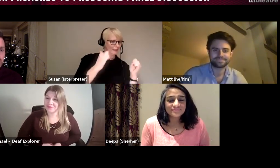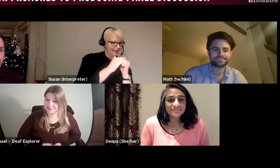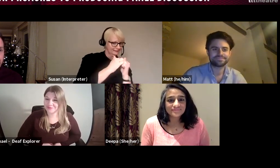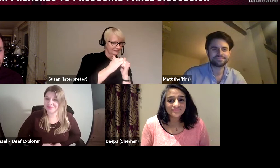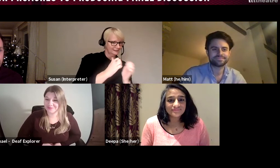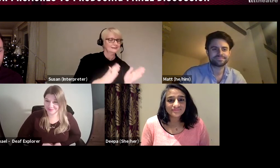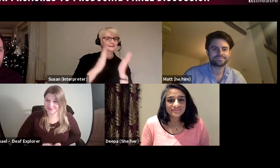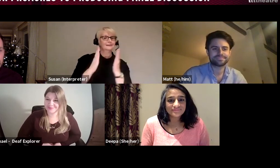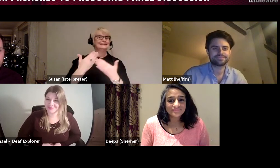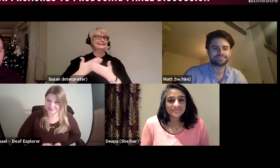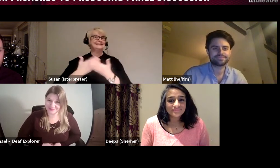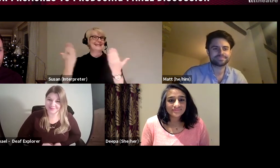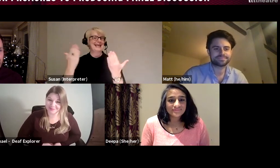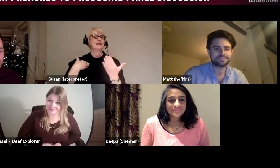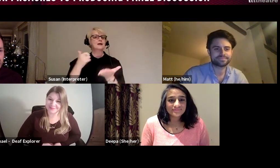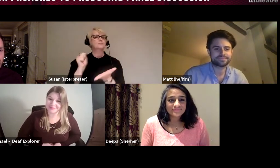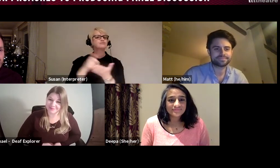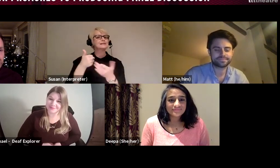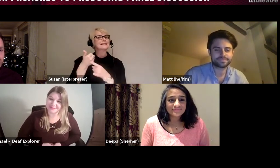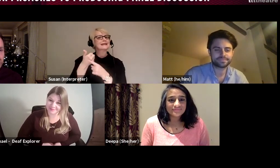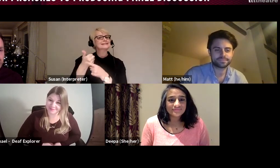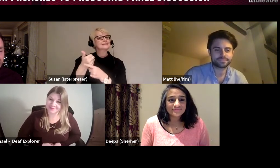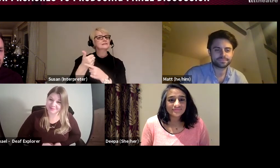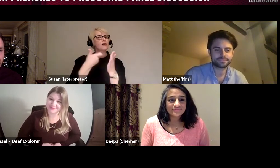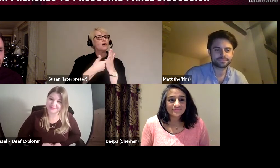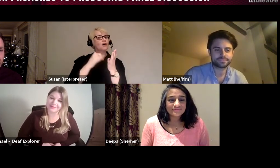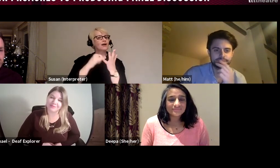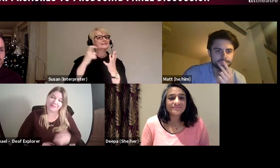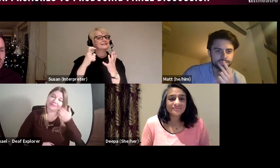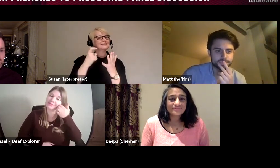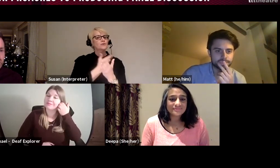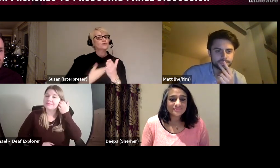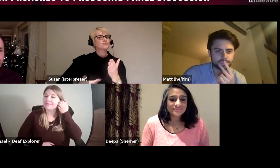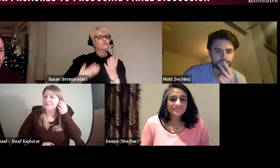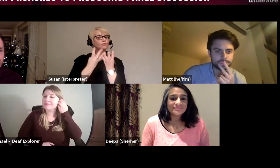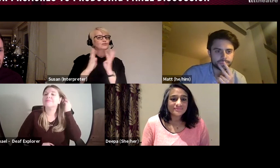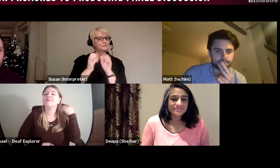as a press assistant for the Royal Shakespeare company for a year then moved to admin and worked